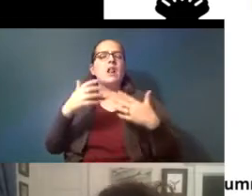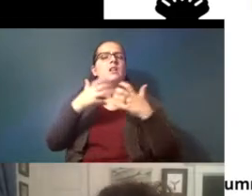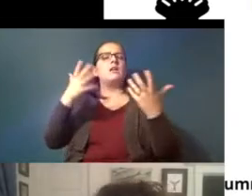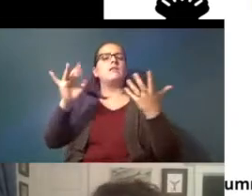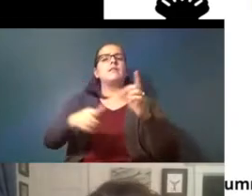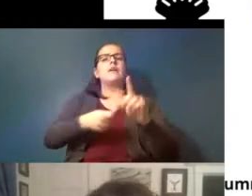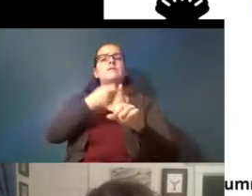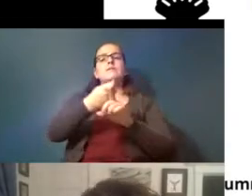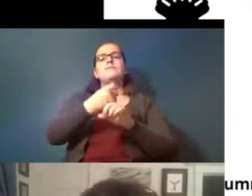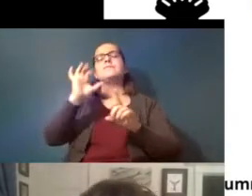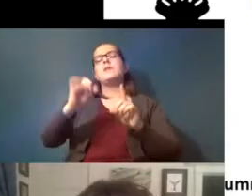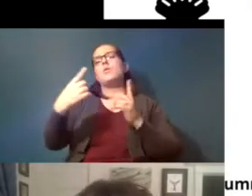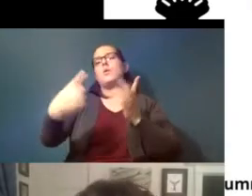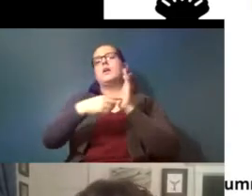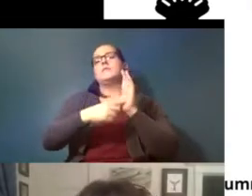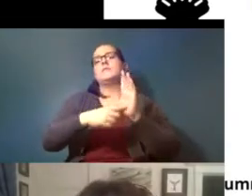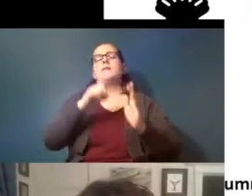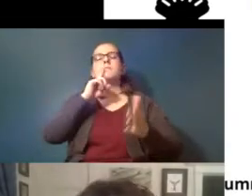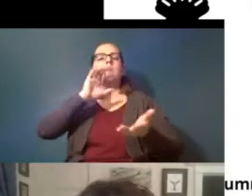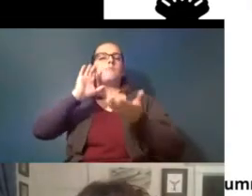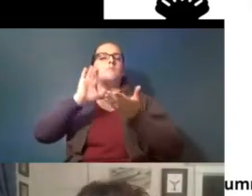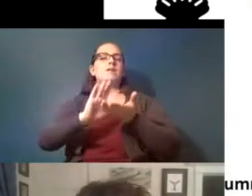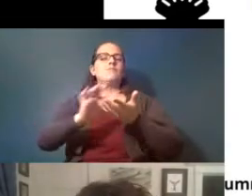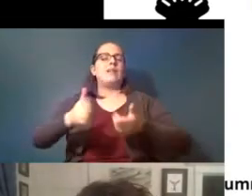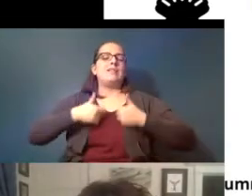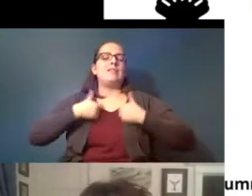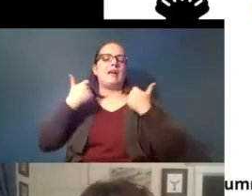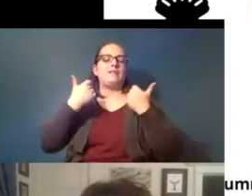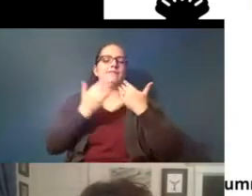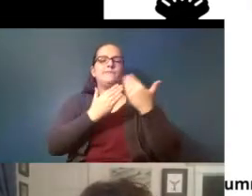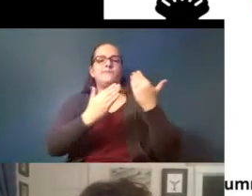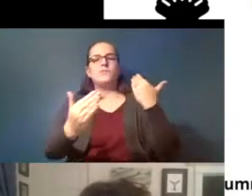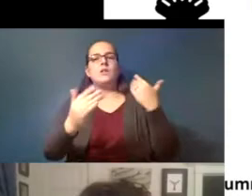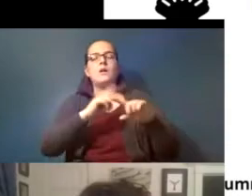example is is a reduction in lifespan but a lot of times the effects are pretty subtle